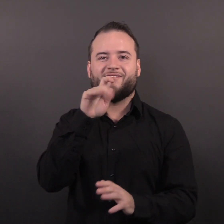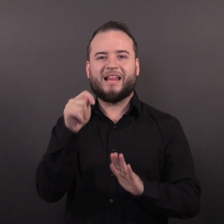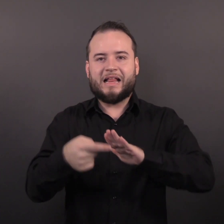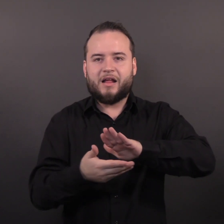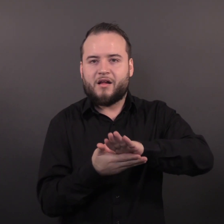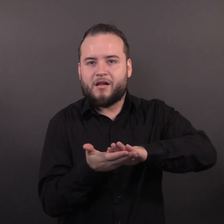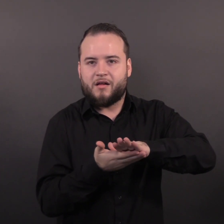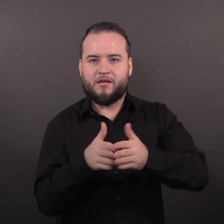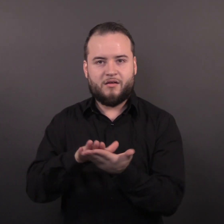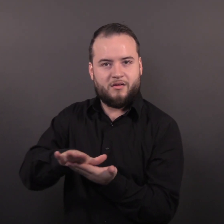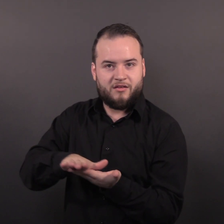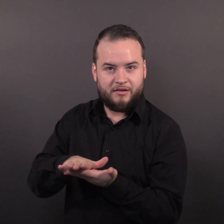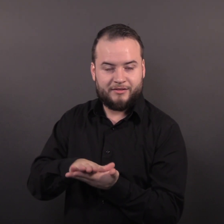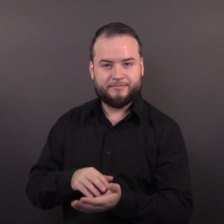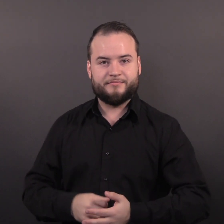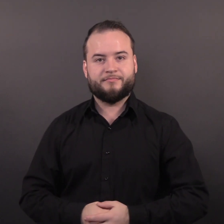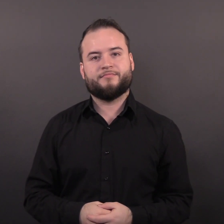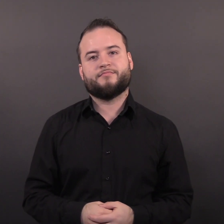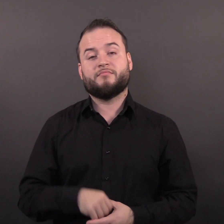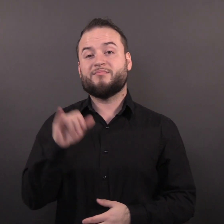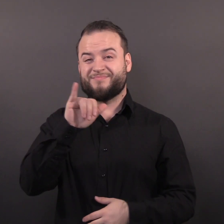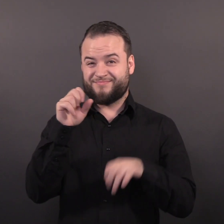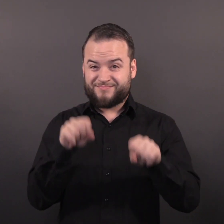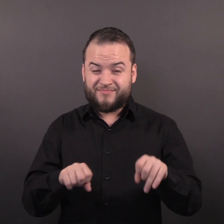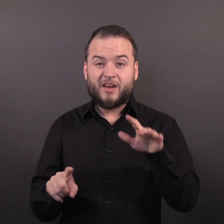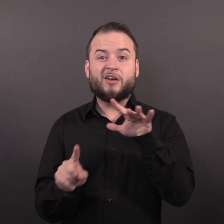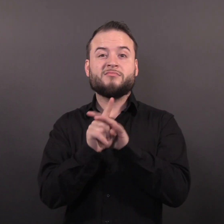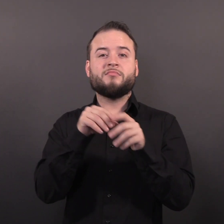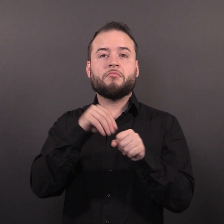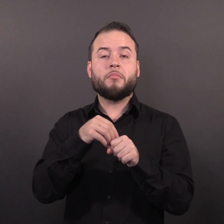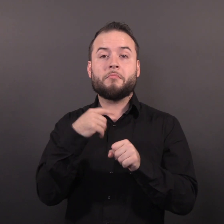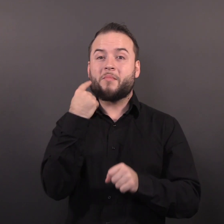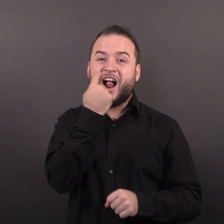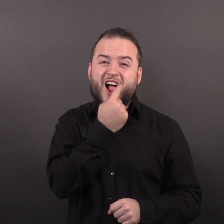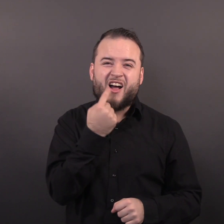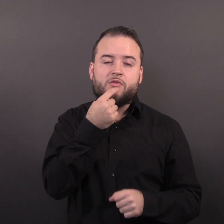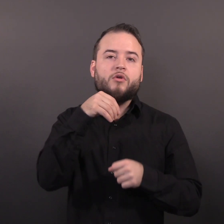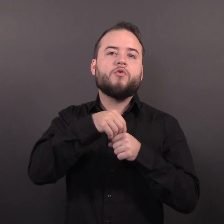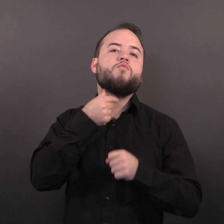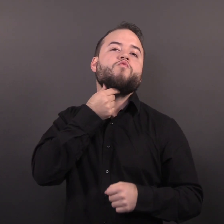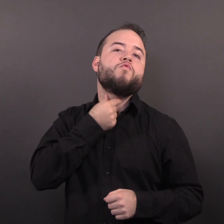It can also be found inside the mouth, throat, vagina and anus.